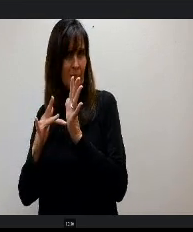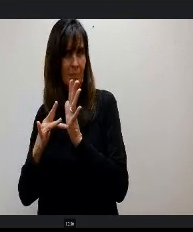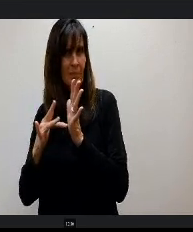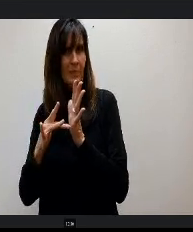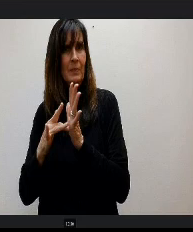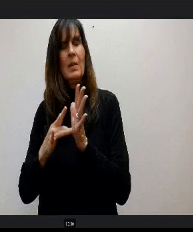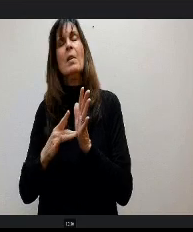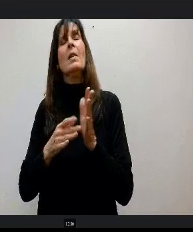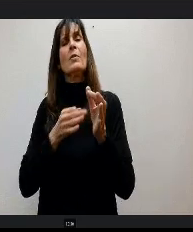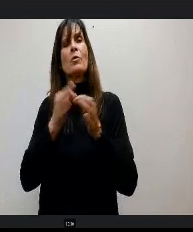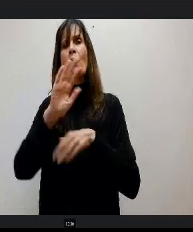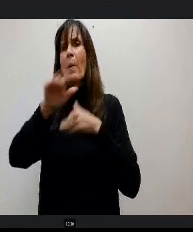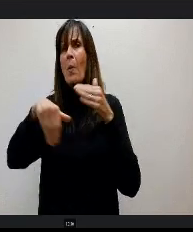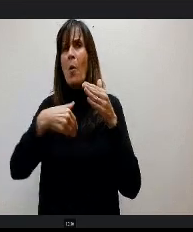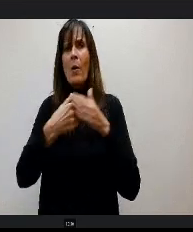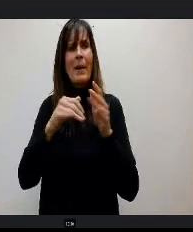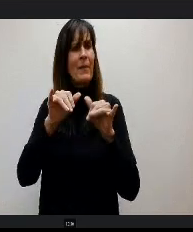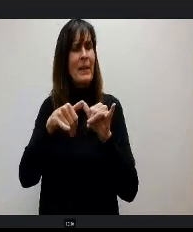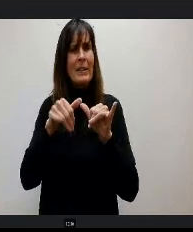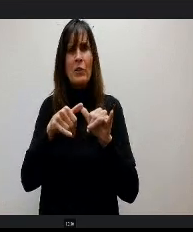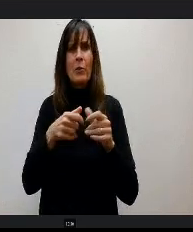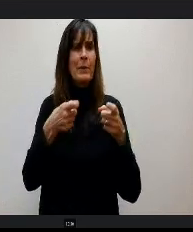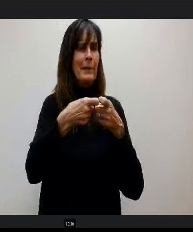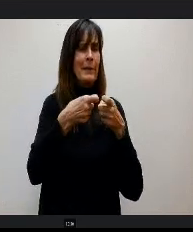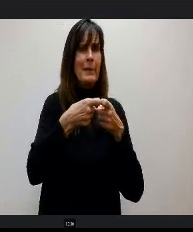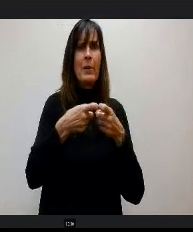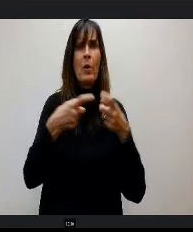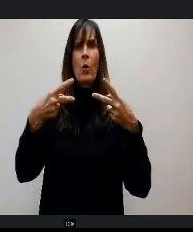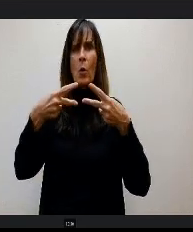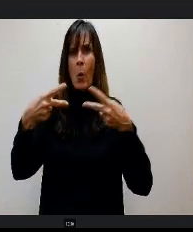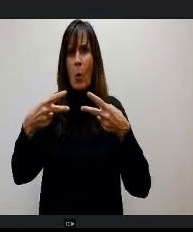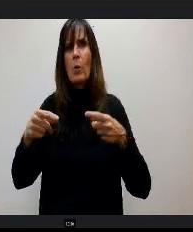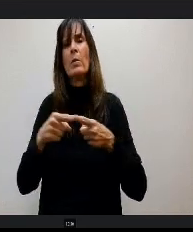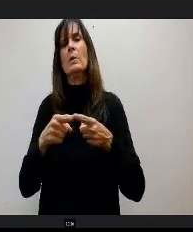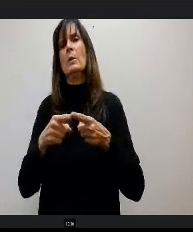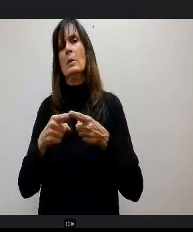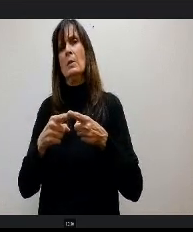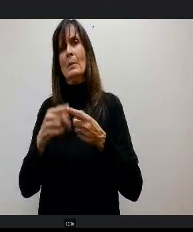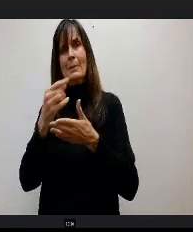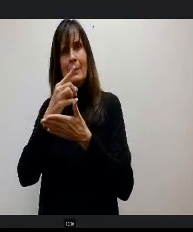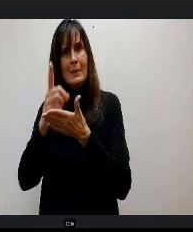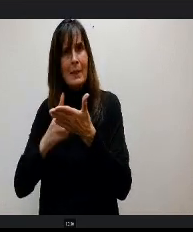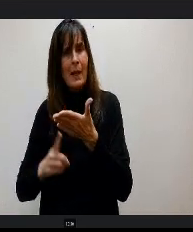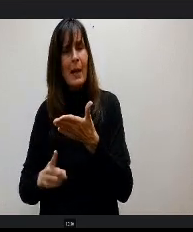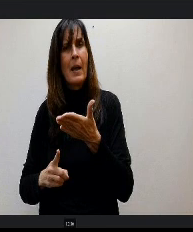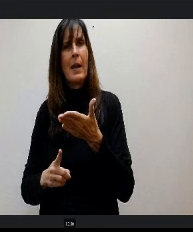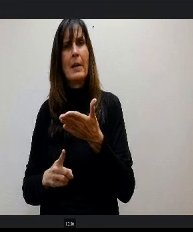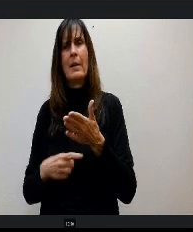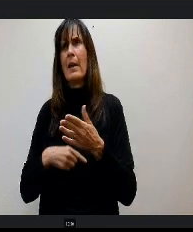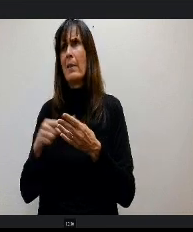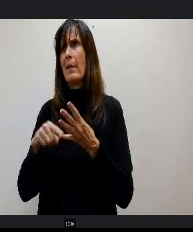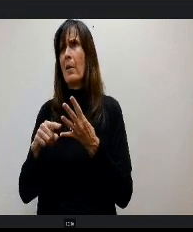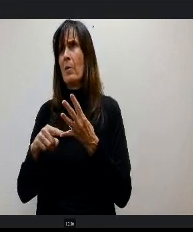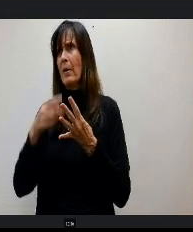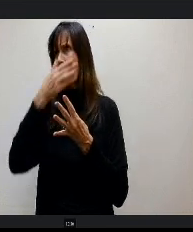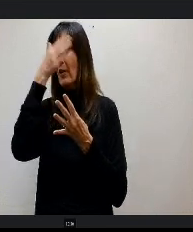electrical engineering, coding, structural design. And I'm blanking on the 4th 1:00, so 3 3D modeling and design.